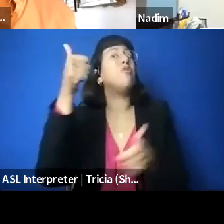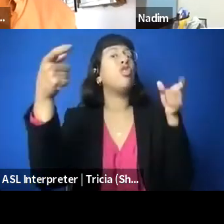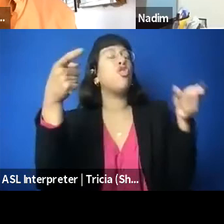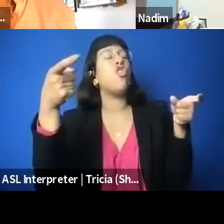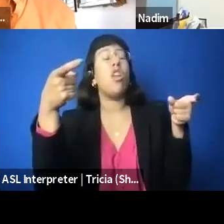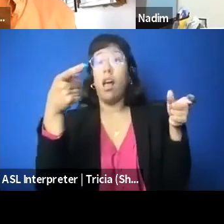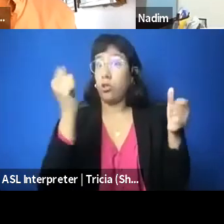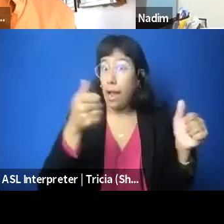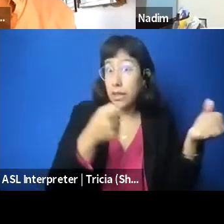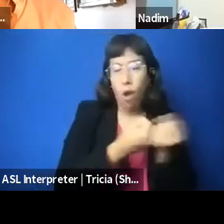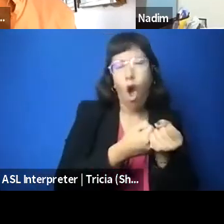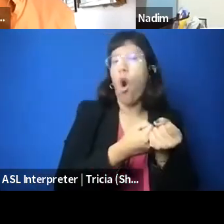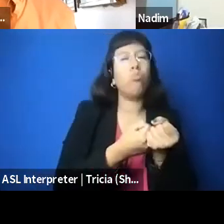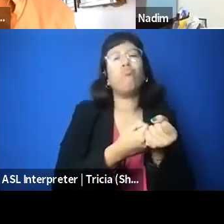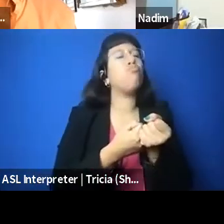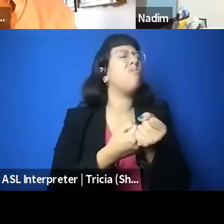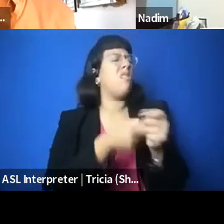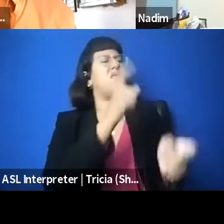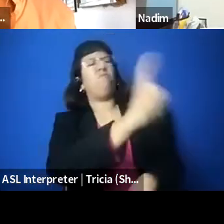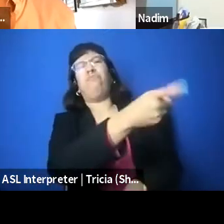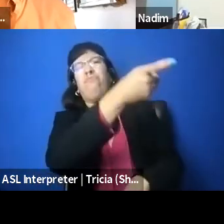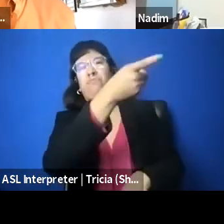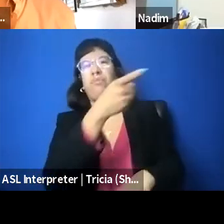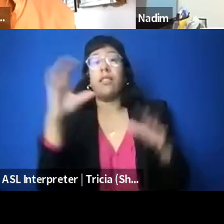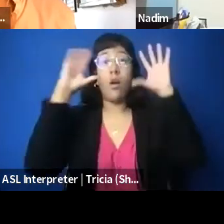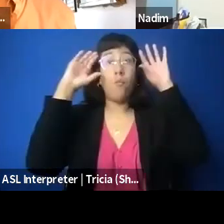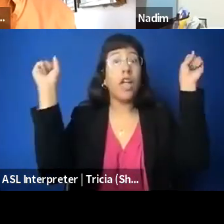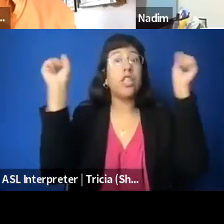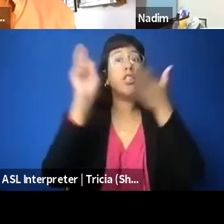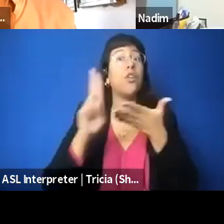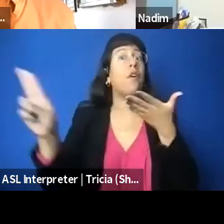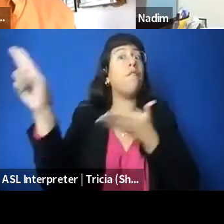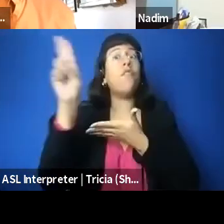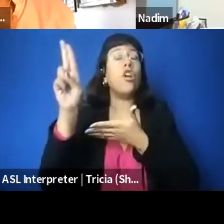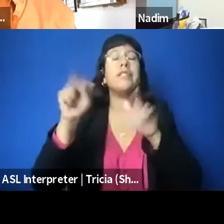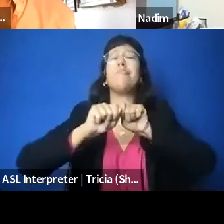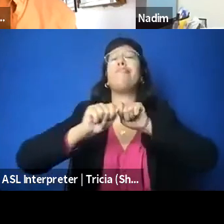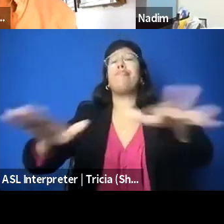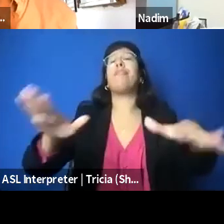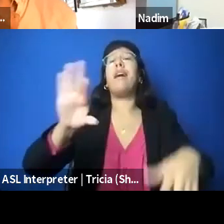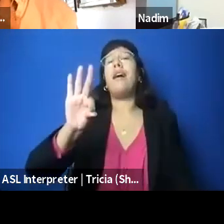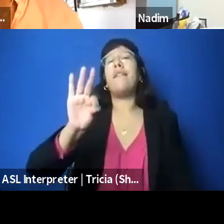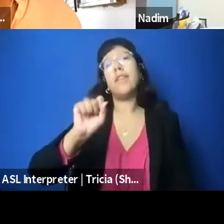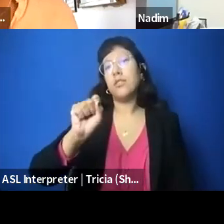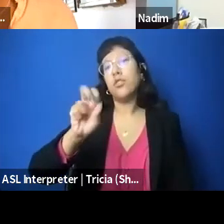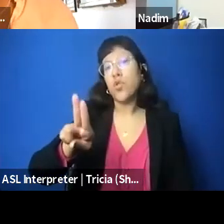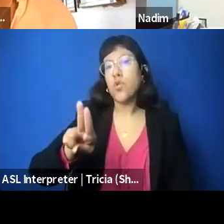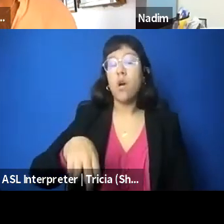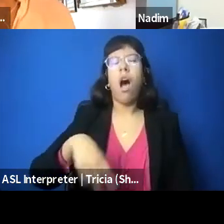and they put out a statement, the President of the university put out a statement on FSU's website first condemning him as anti-Israel